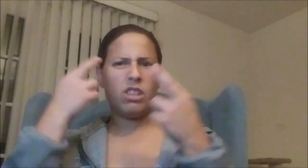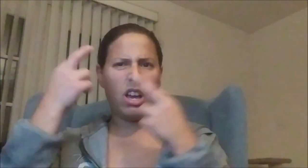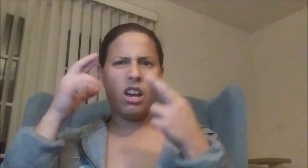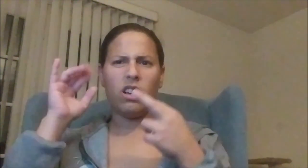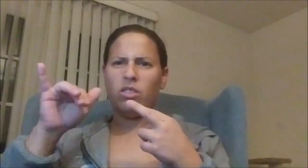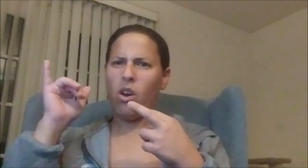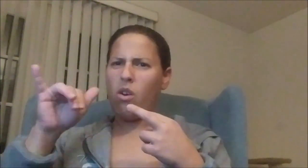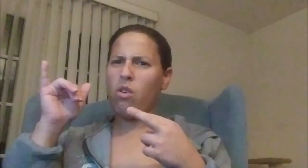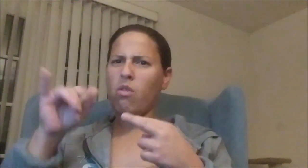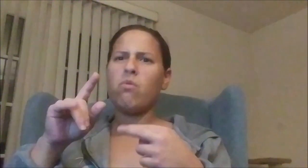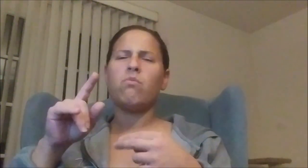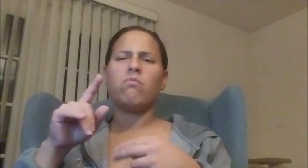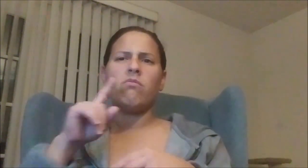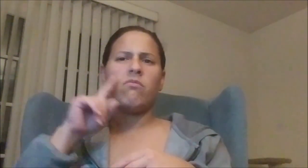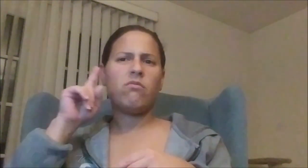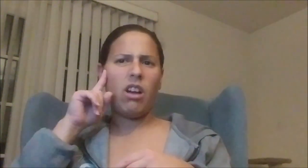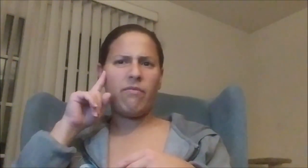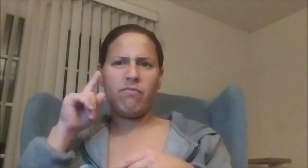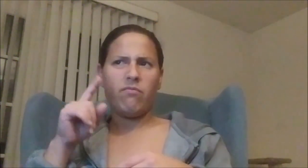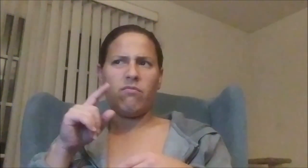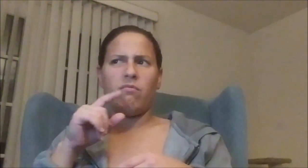Also, realized being deaf isn't that bad.